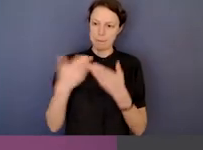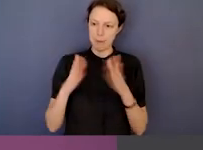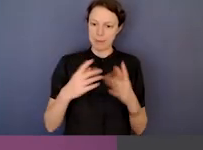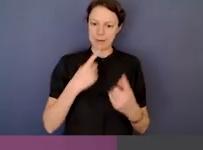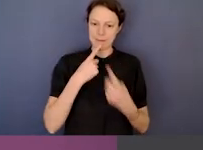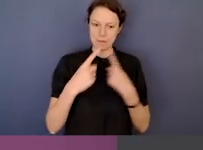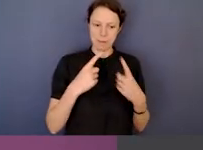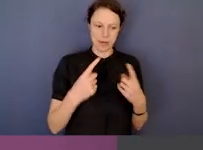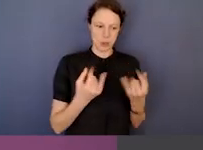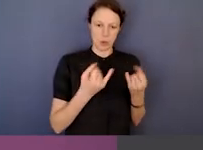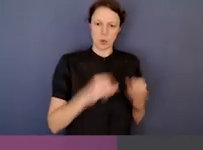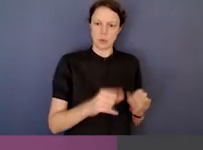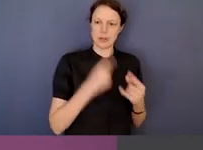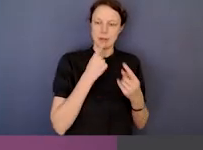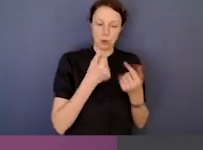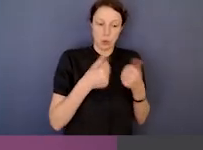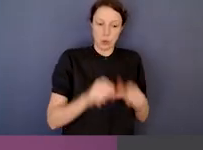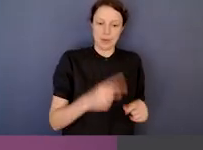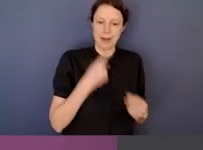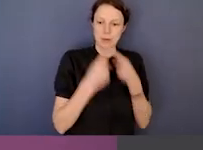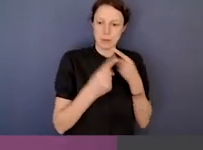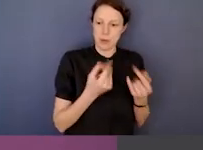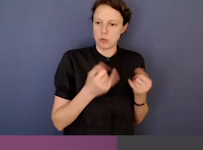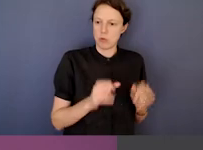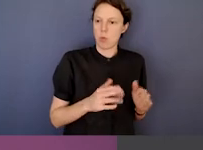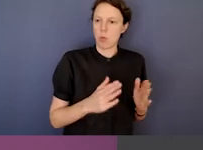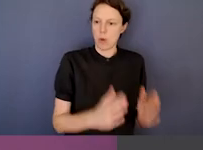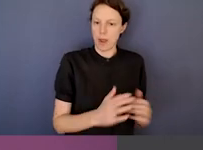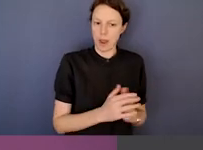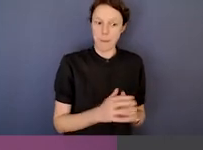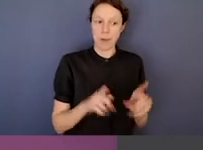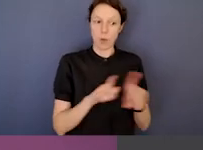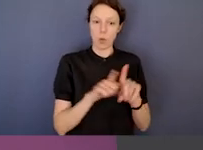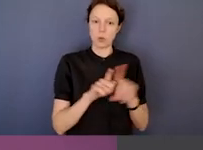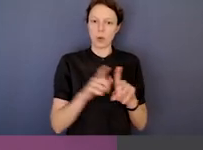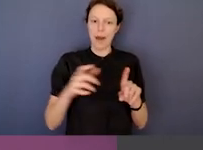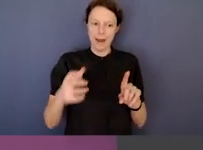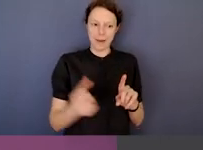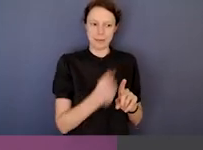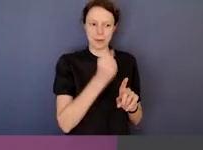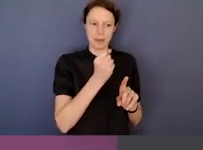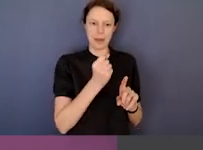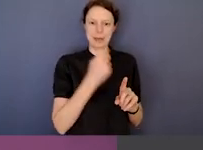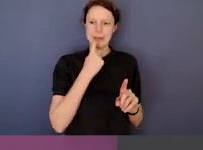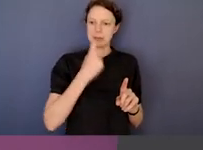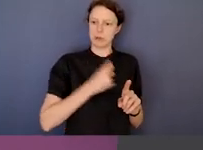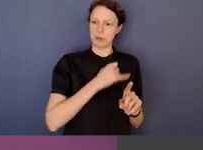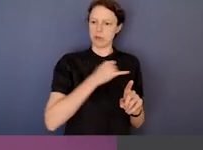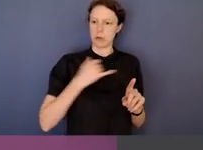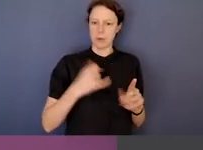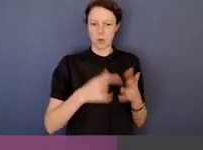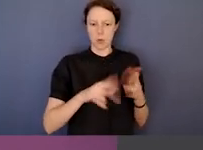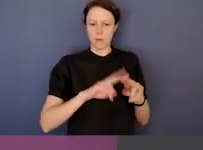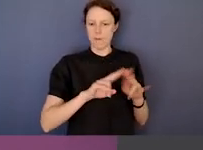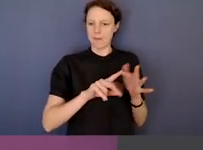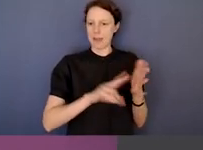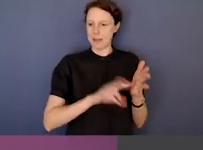in the course of performing duties as a public official. But it also has to constitute a relevant offence, which is an indictable criminal offence.